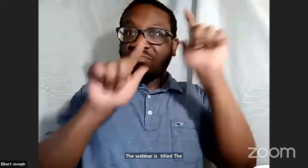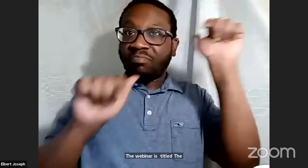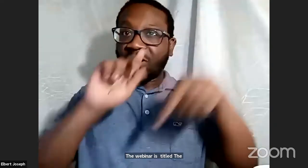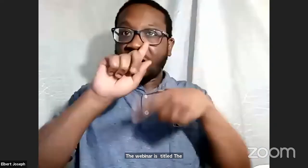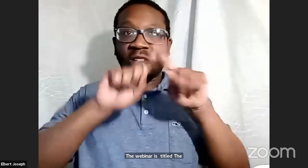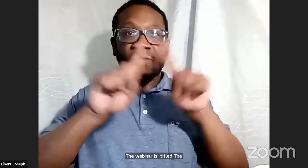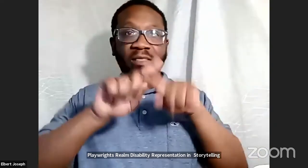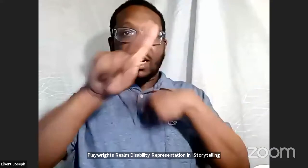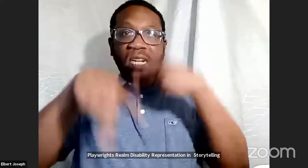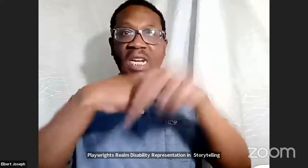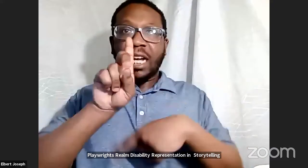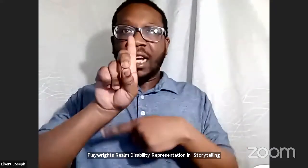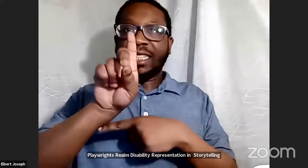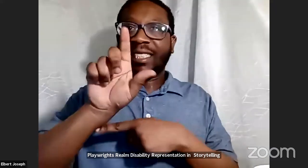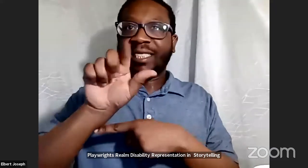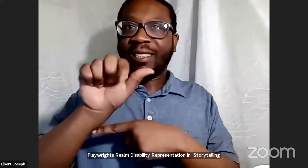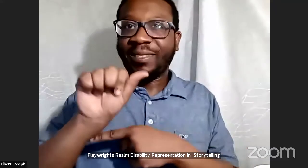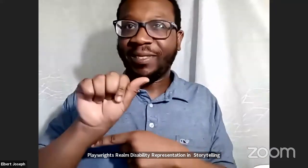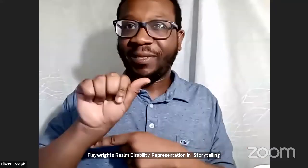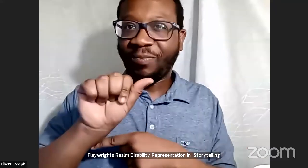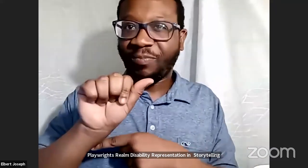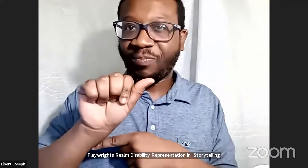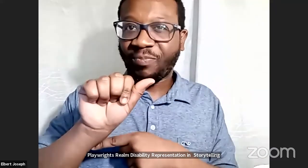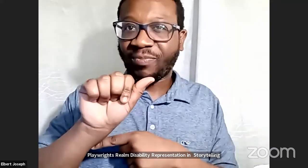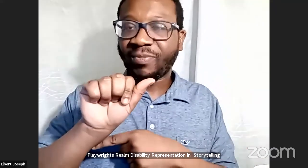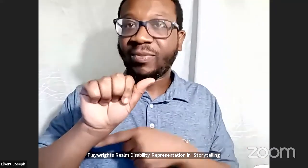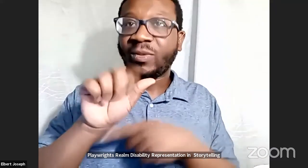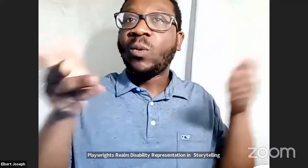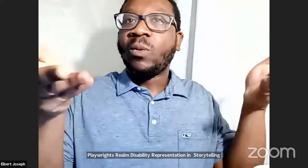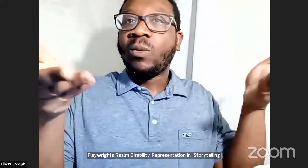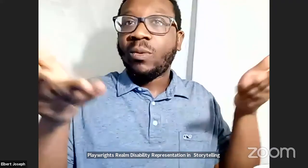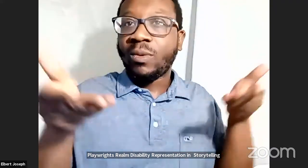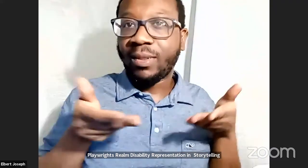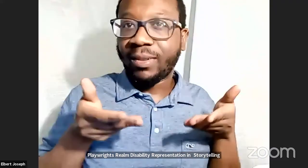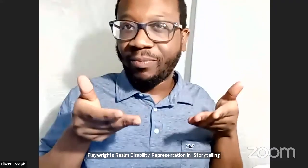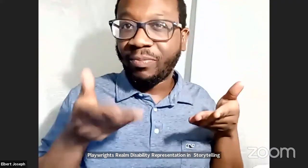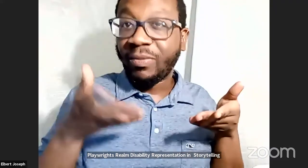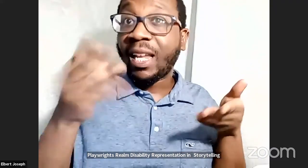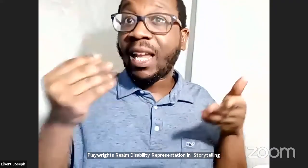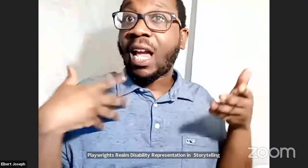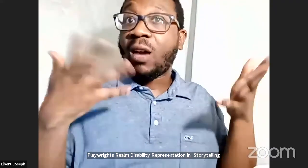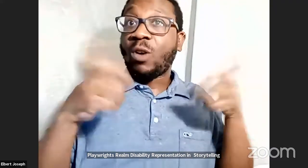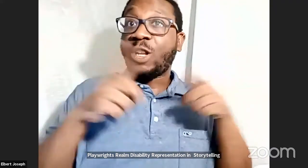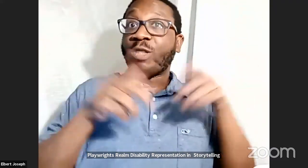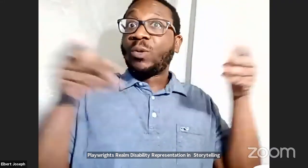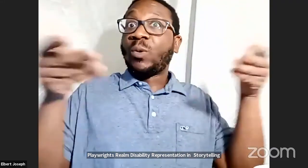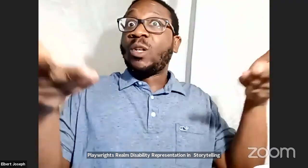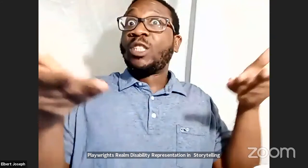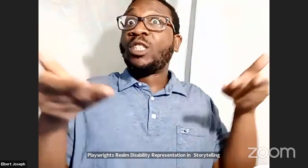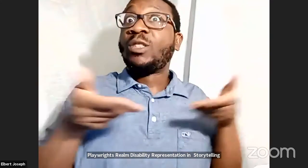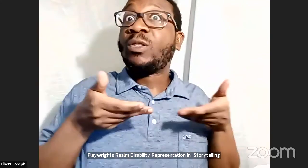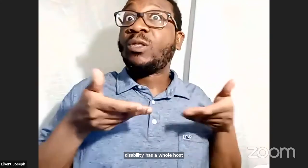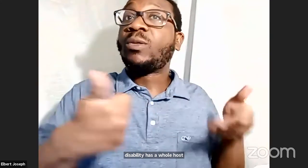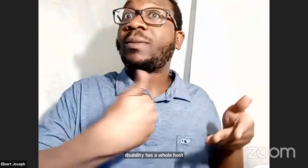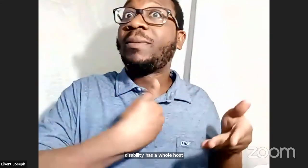Disability has a whole host of disabilities included so we wanna welcome each and every one of you